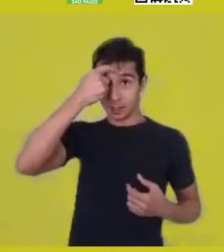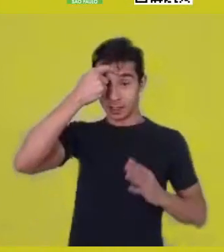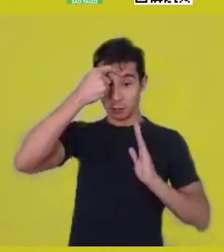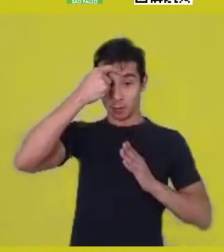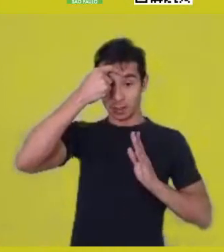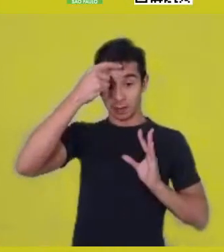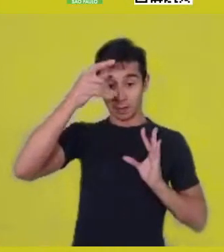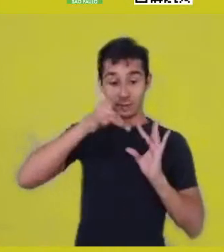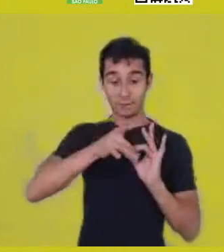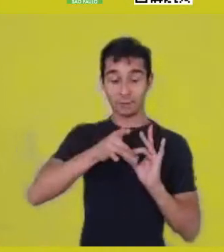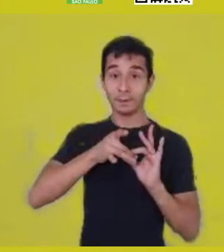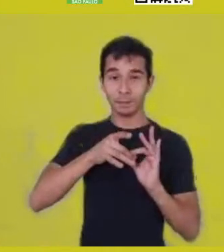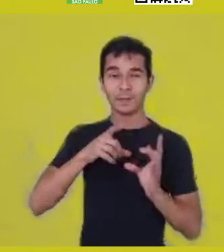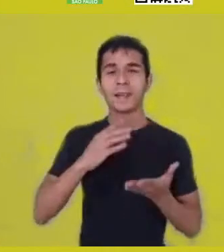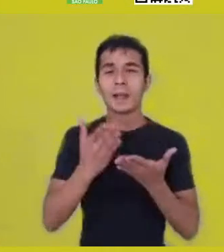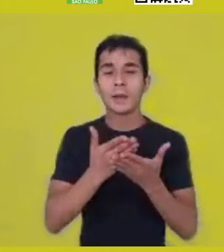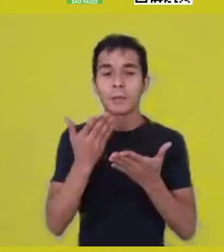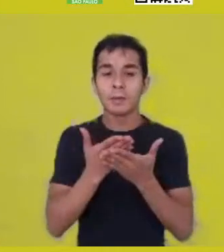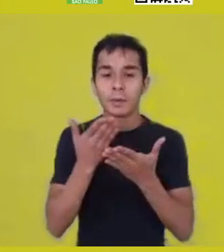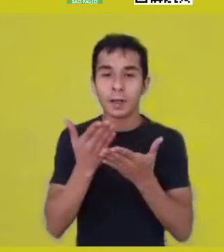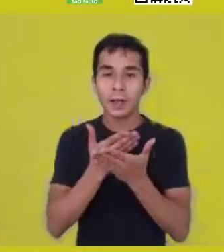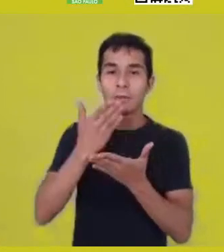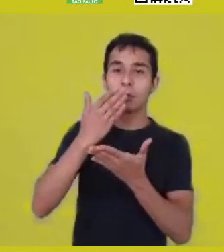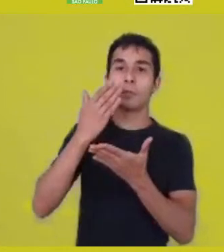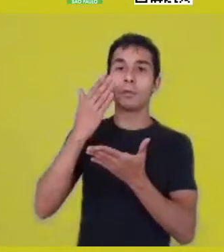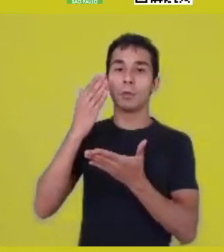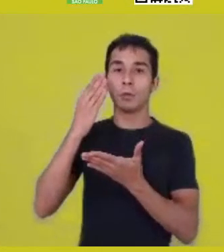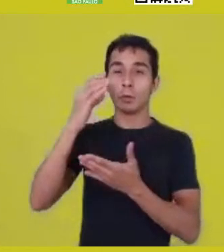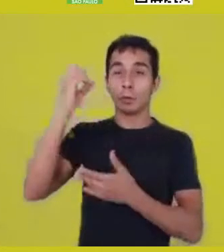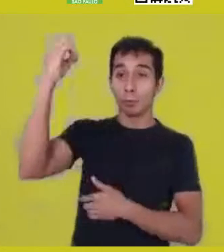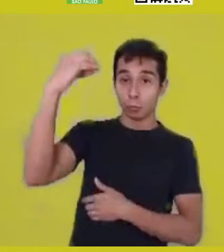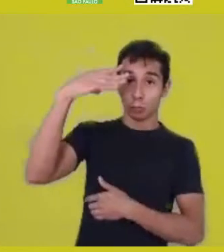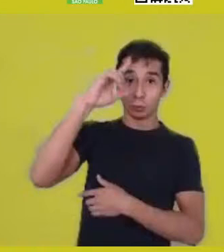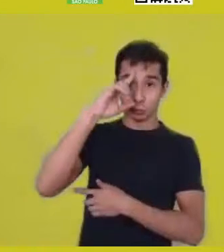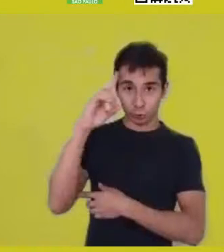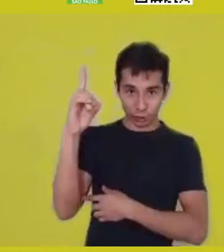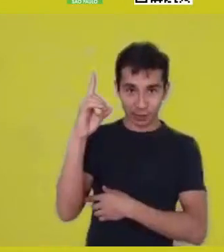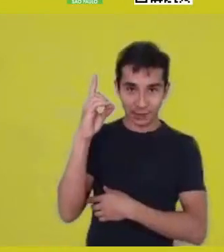which was wrongly translated as Book of the Dead, we have a few references